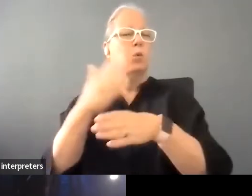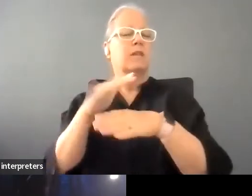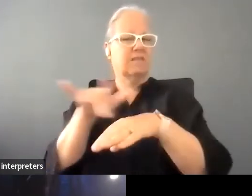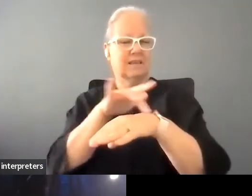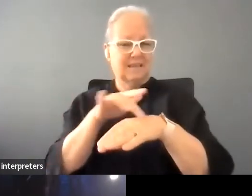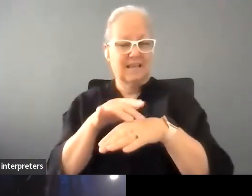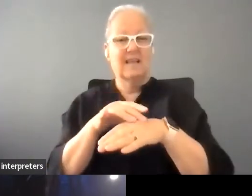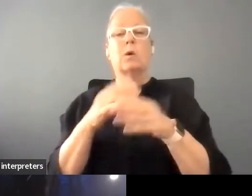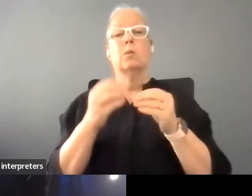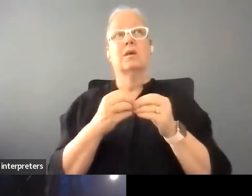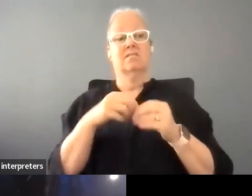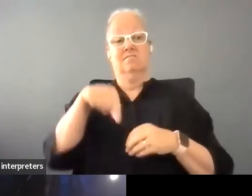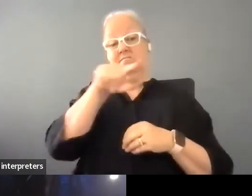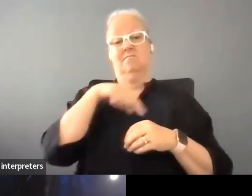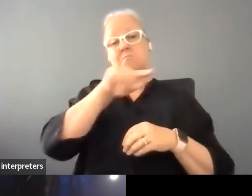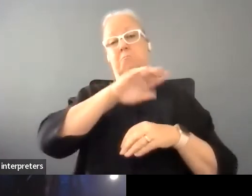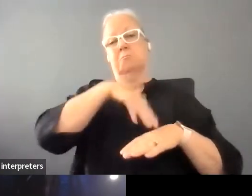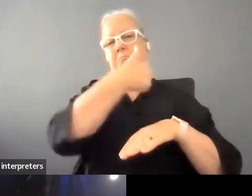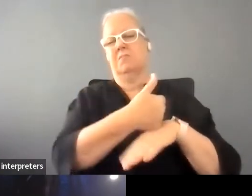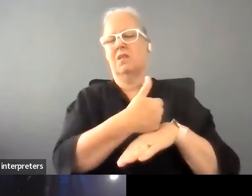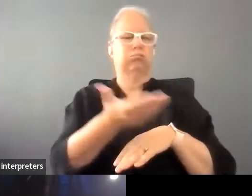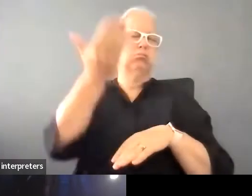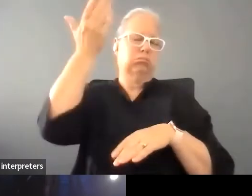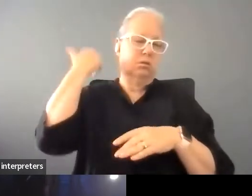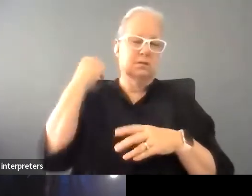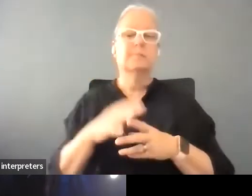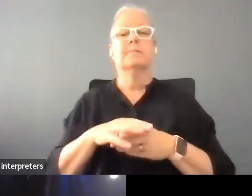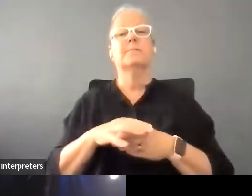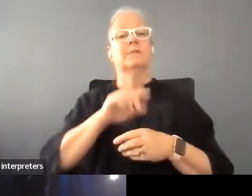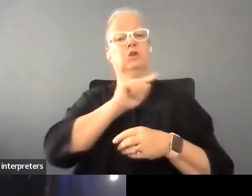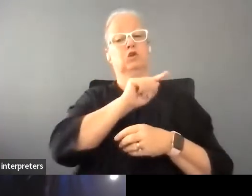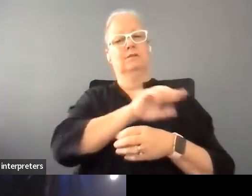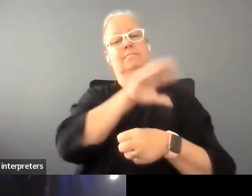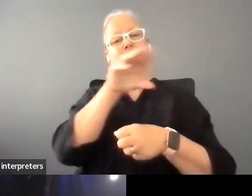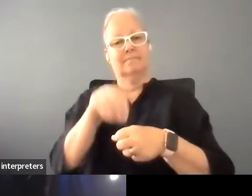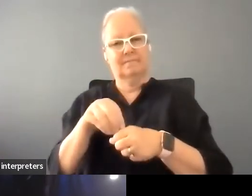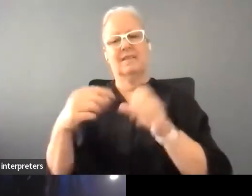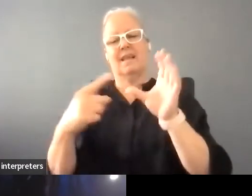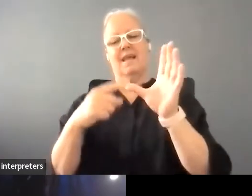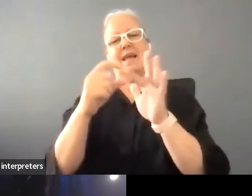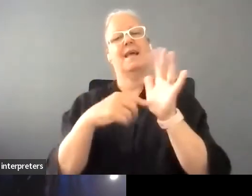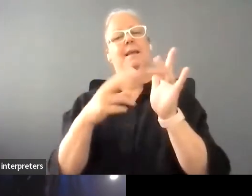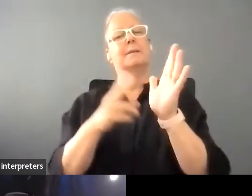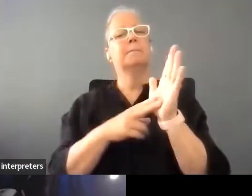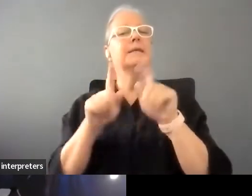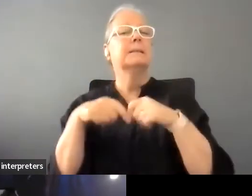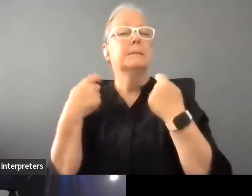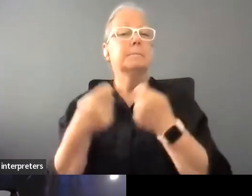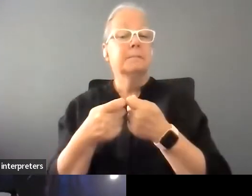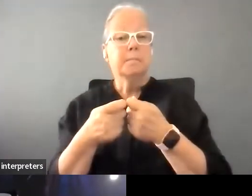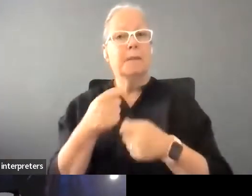early days and she came on into the administration team but I knew of her long